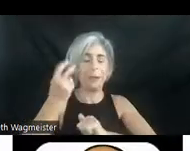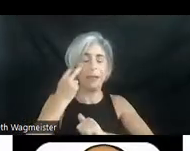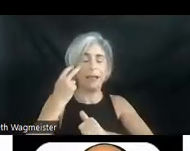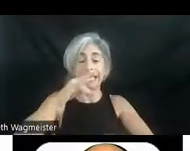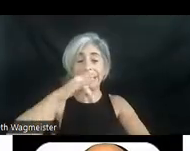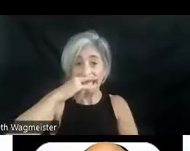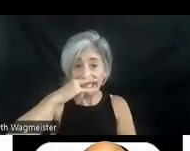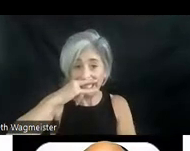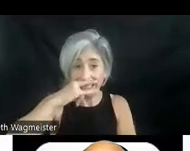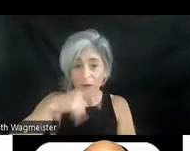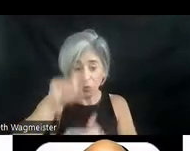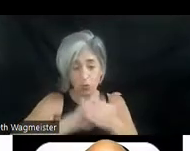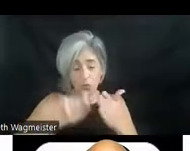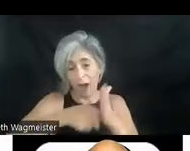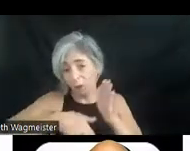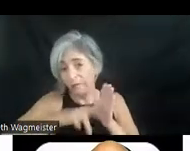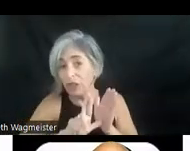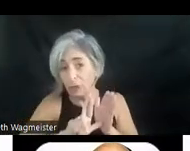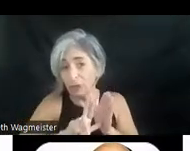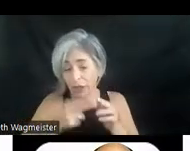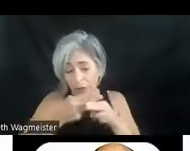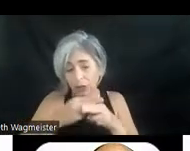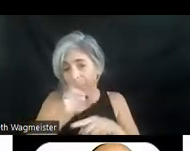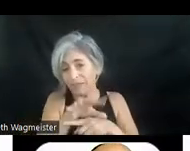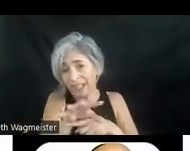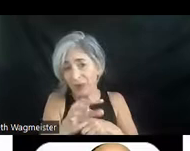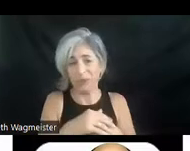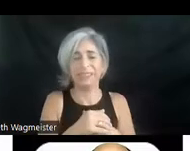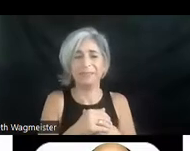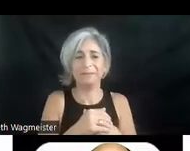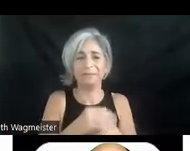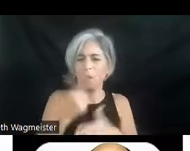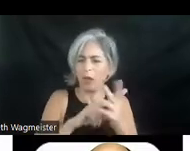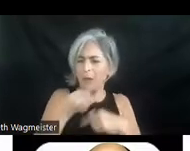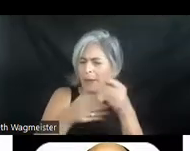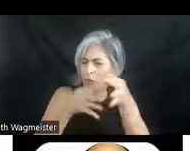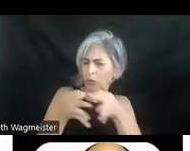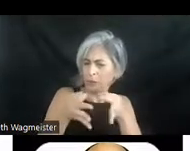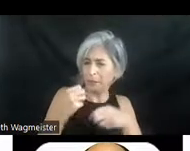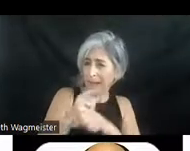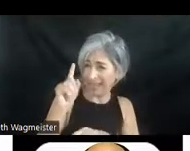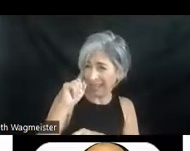who write reviews of short videos. What about the description made sense for them, helped